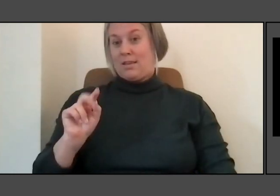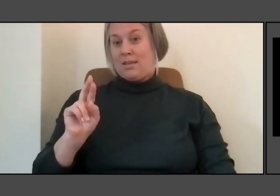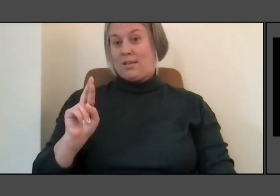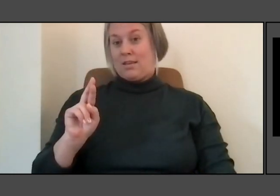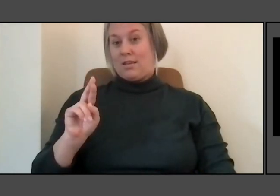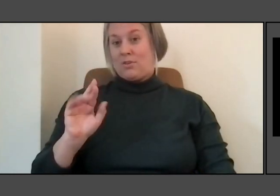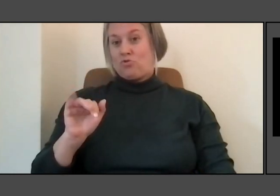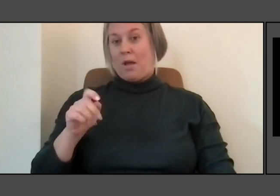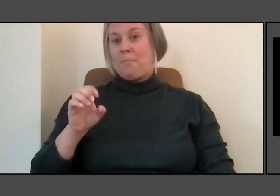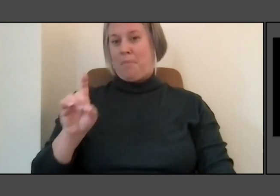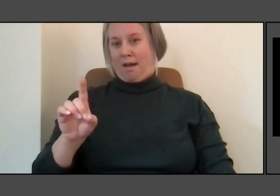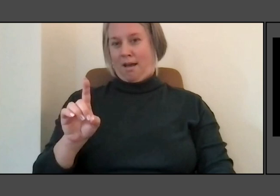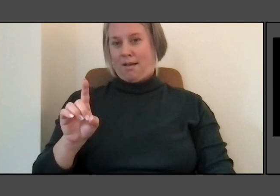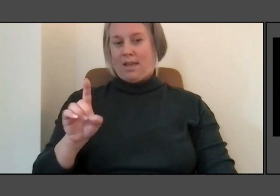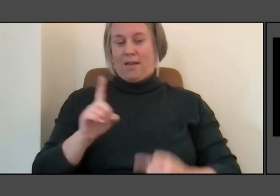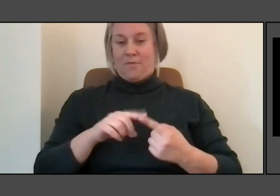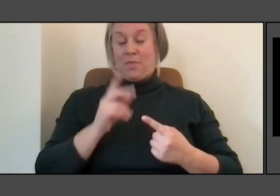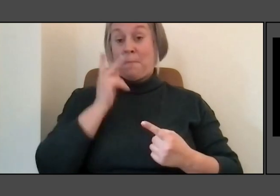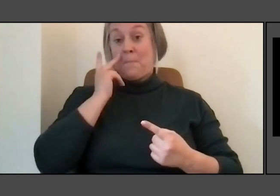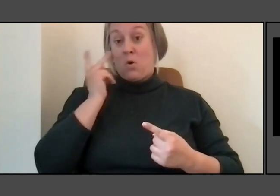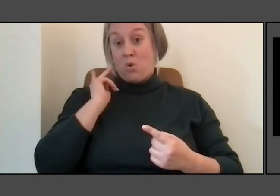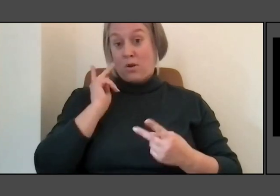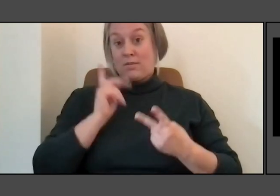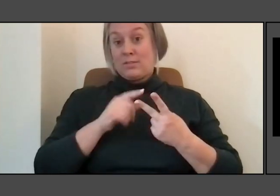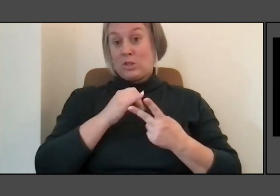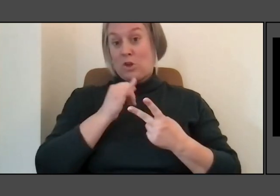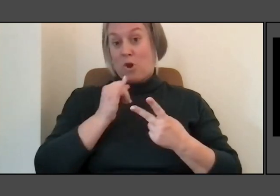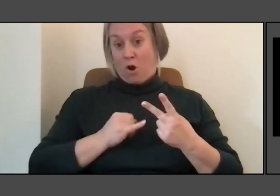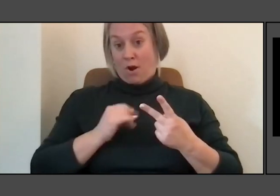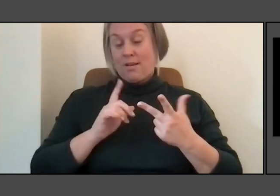And I love the fact that water also exists in three states.